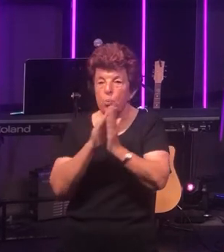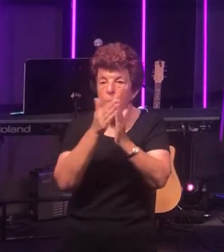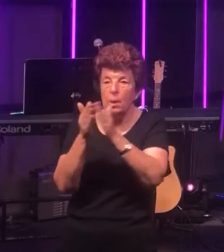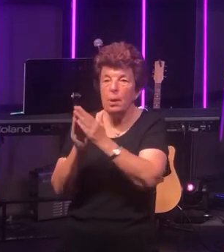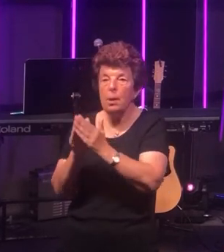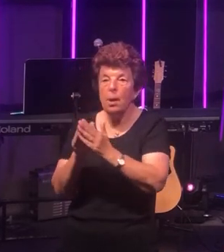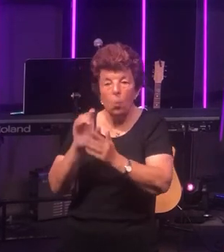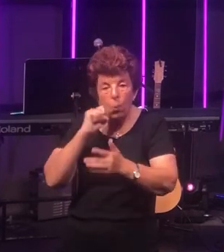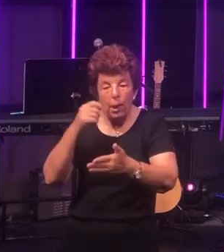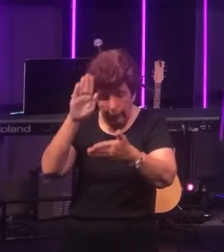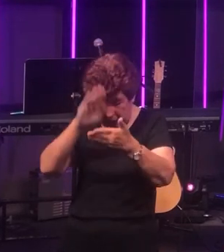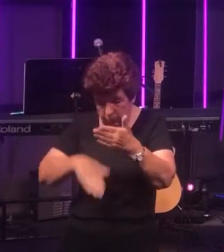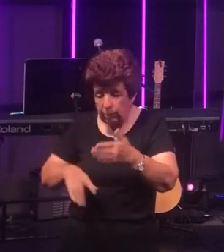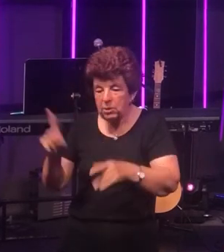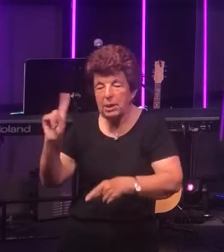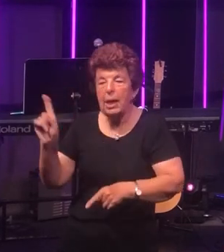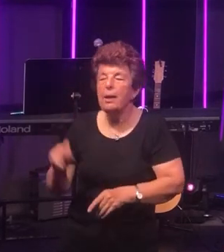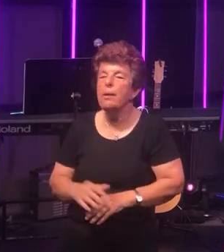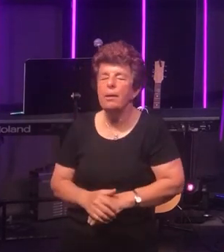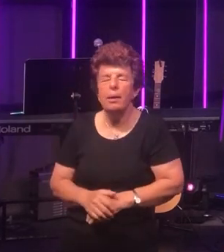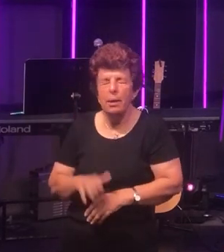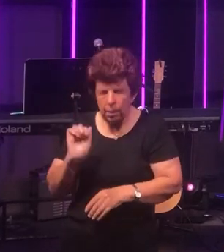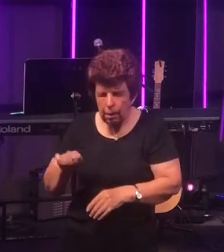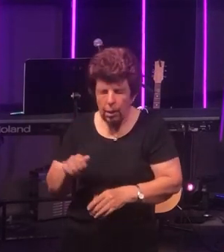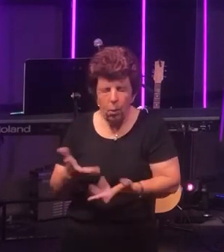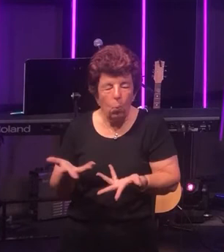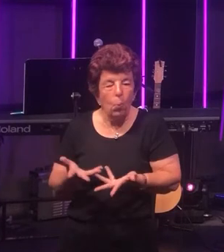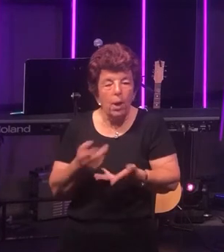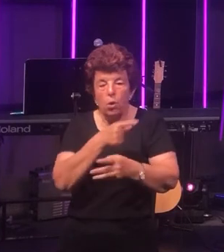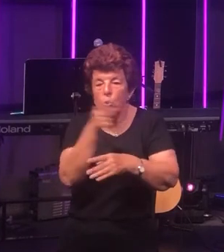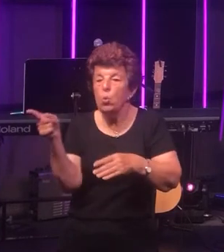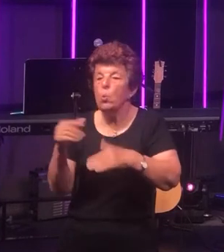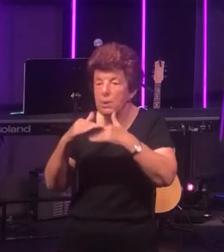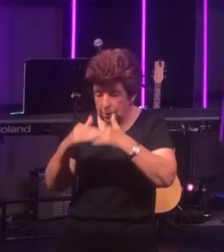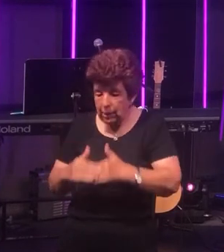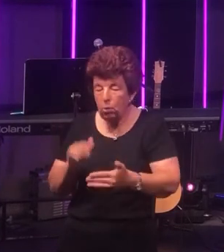experience today. In fact even where you are sitting right now